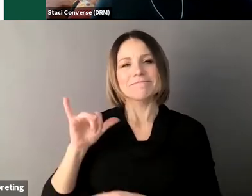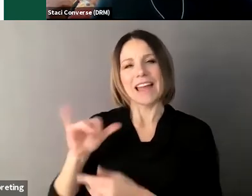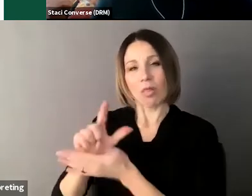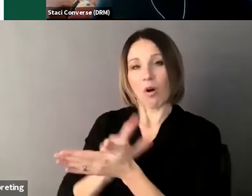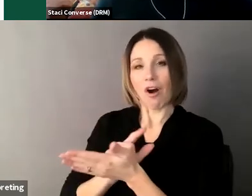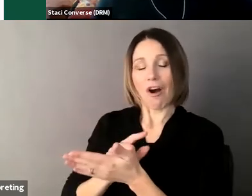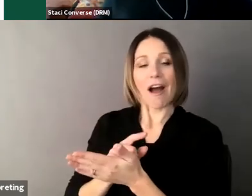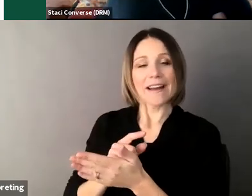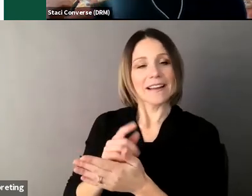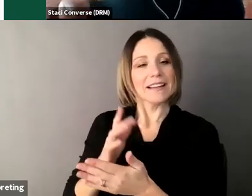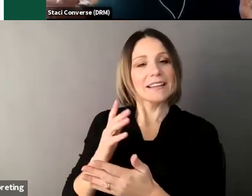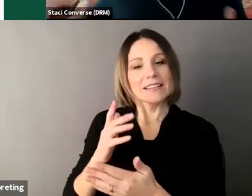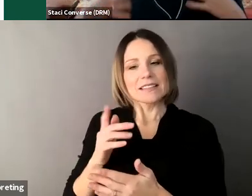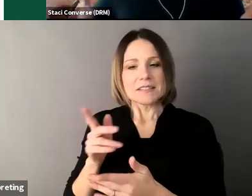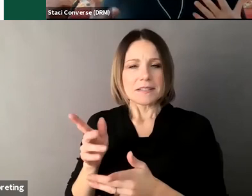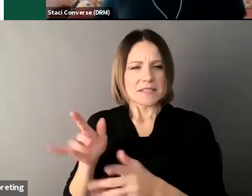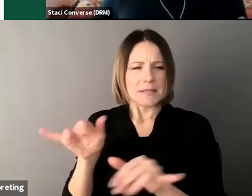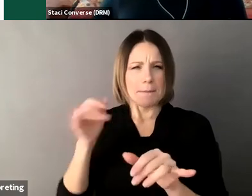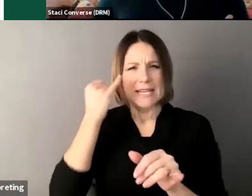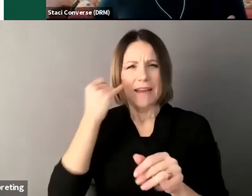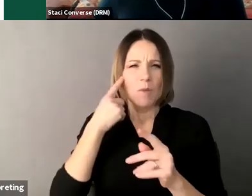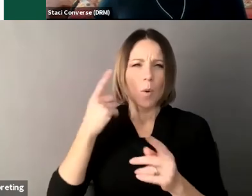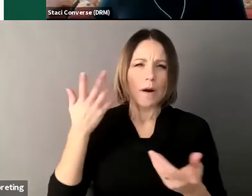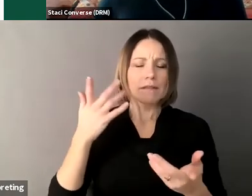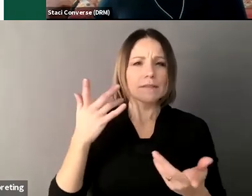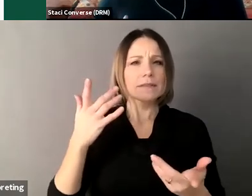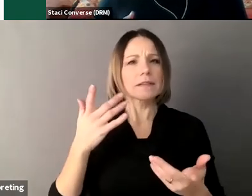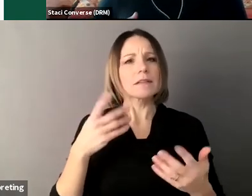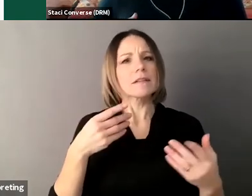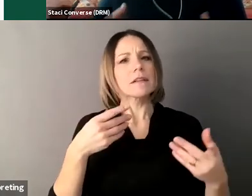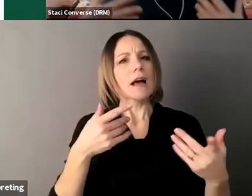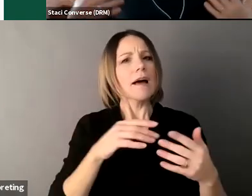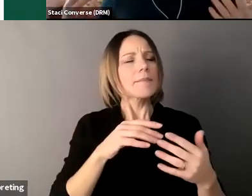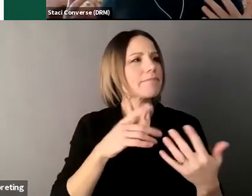they can be used in combination with supported decision-making so supported decision-making